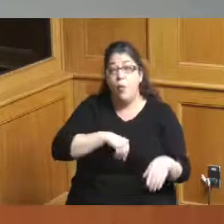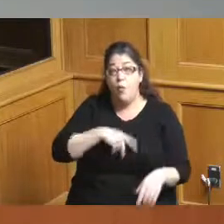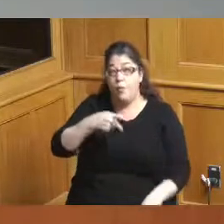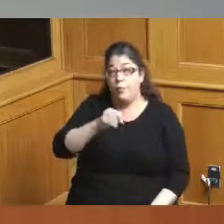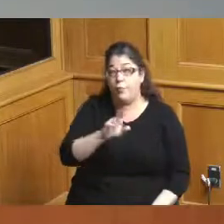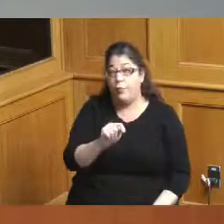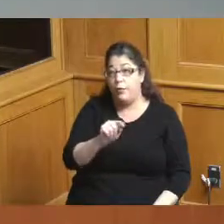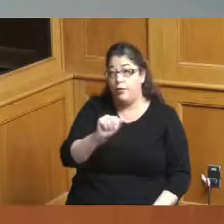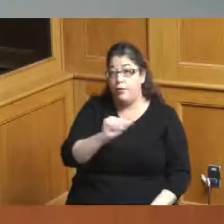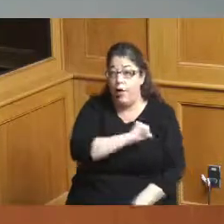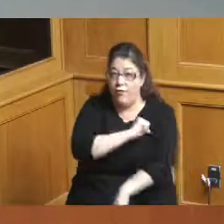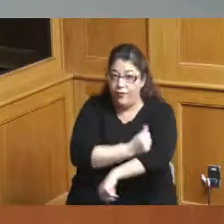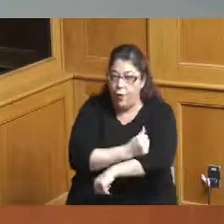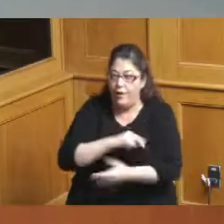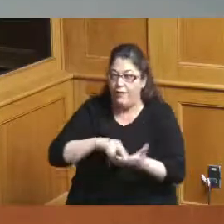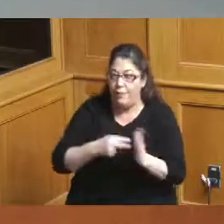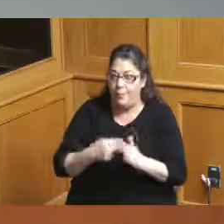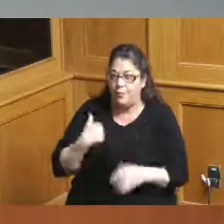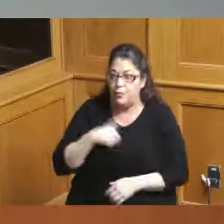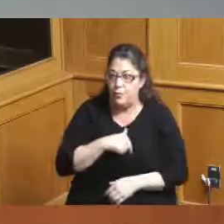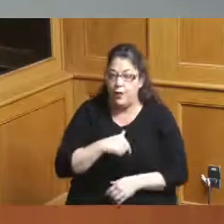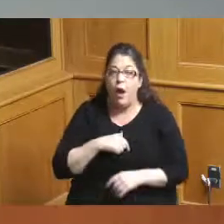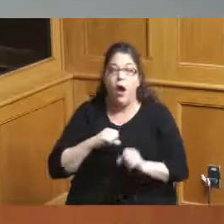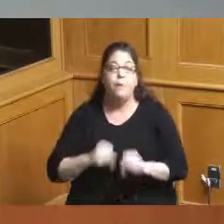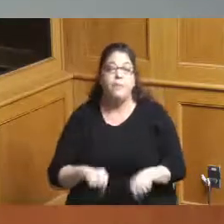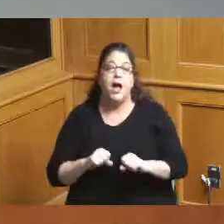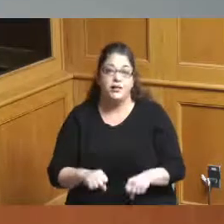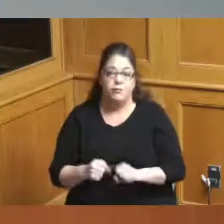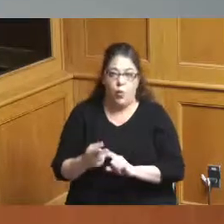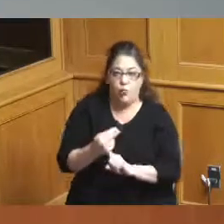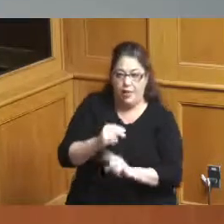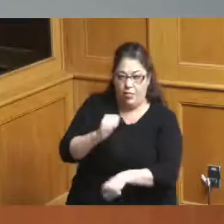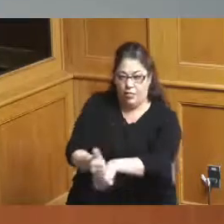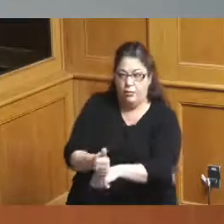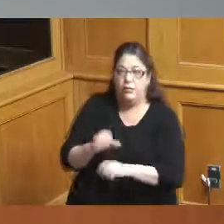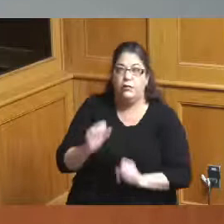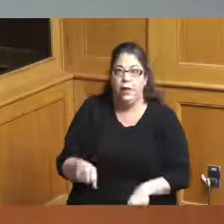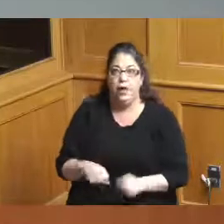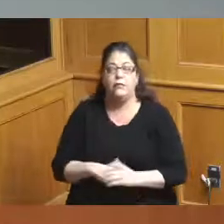and it gives us a great opportunity for a potential hotel on that site we've got the one